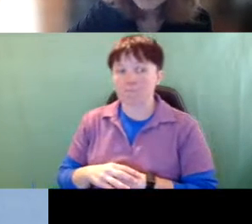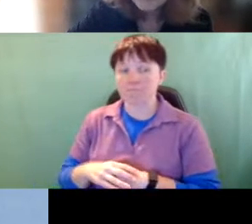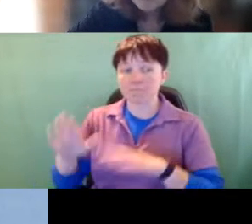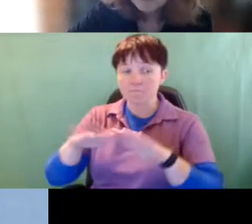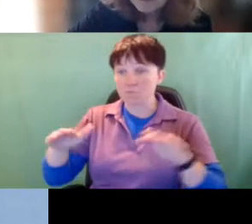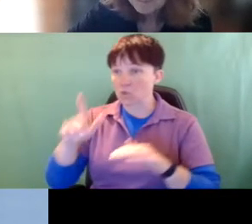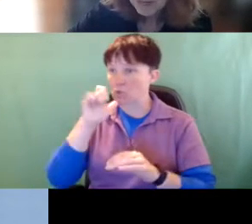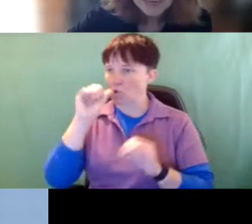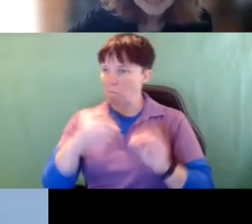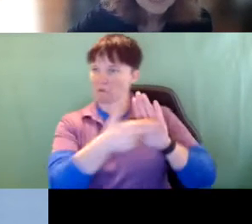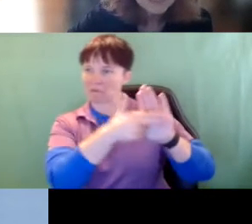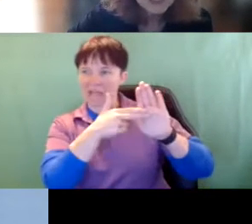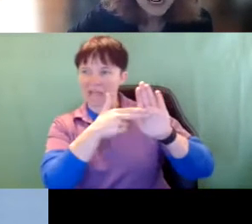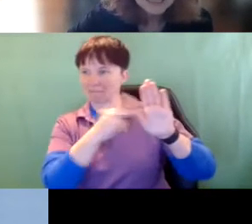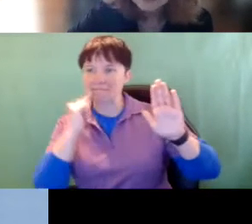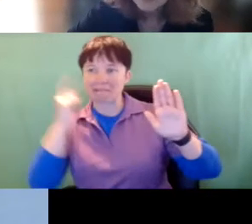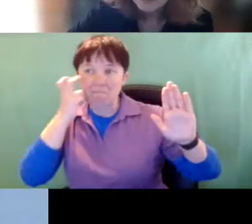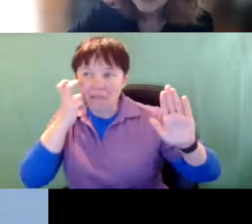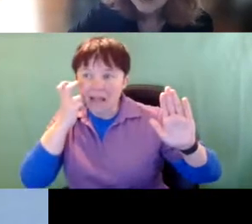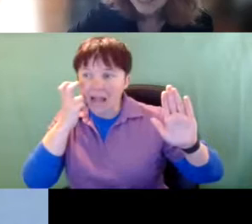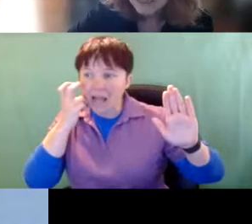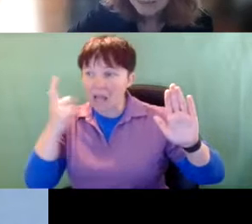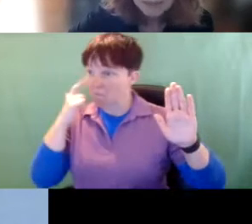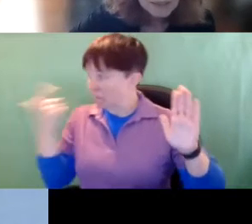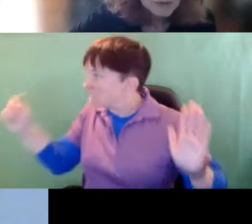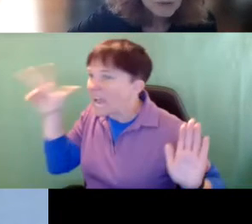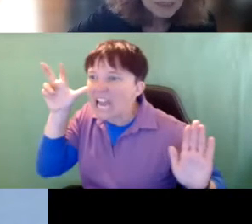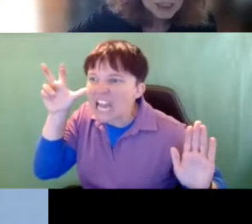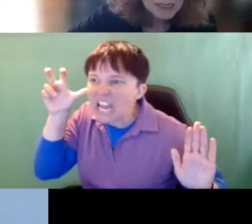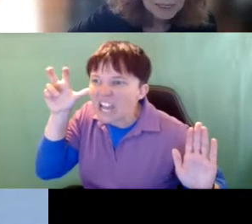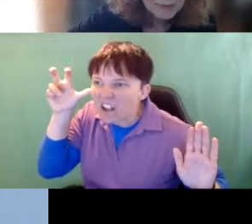the label deafblind because the child has a lot of hearing, or the child may have a